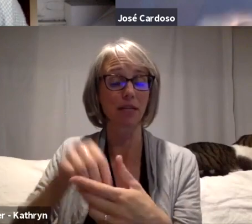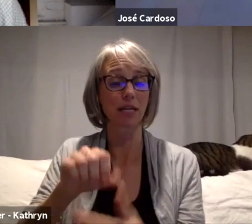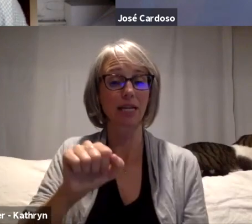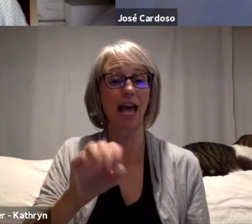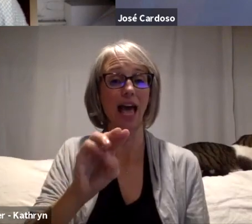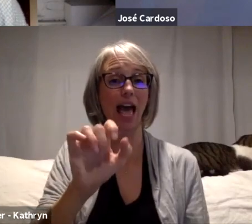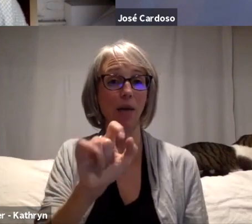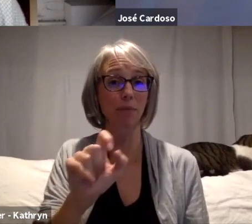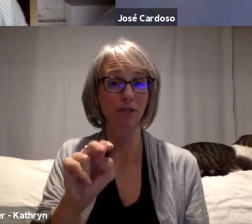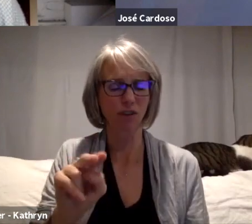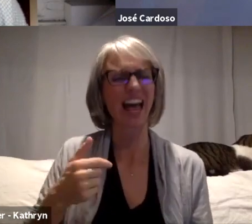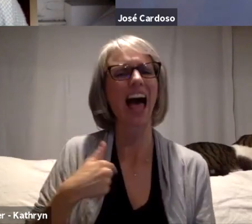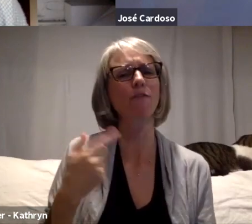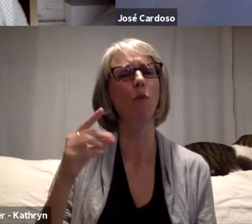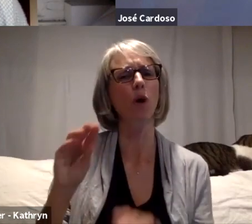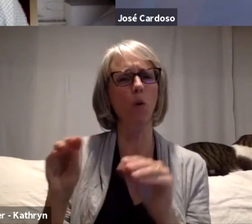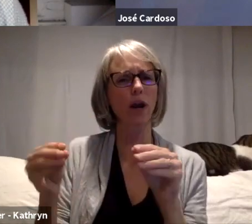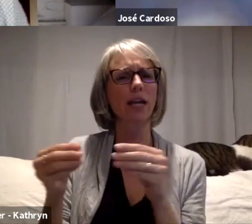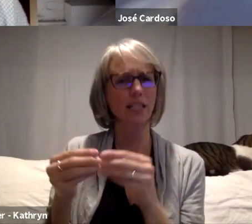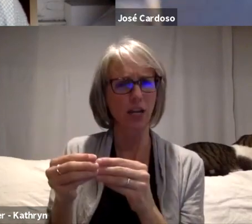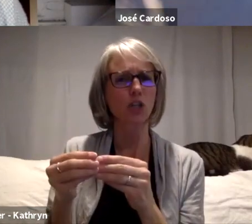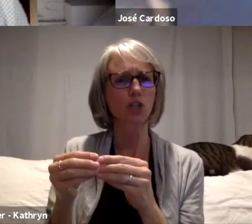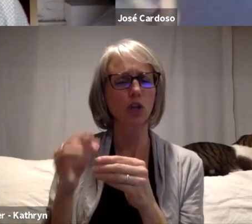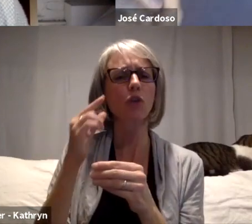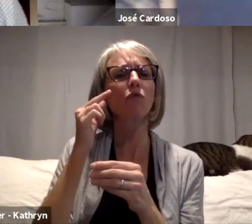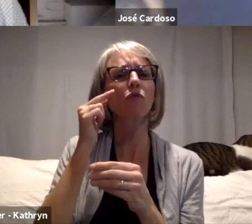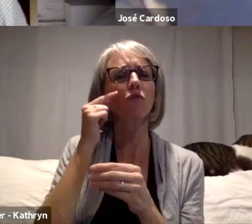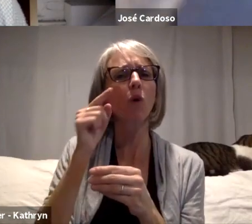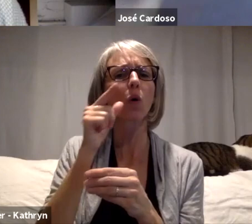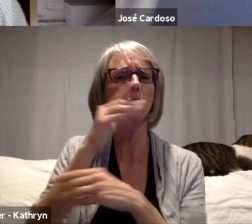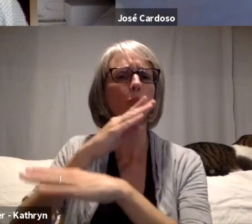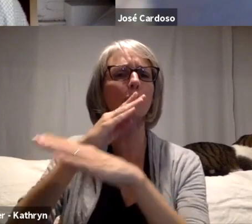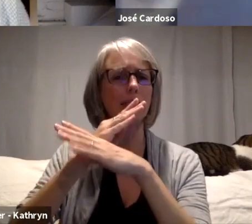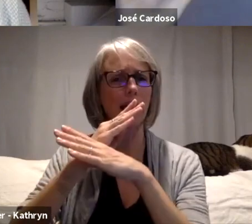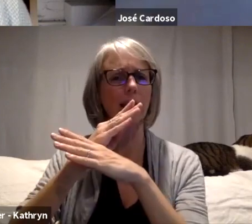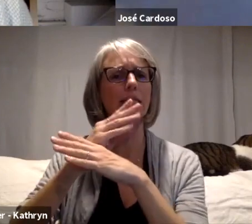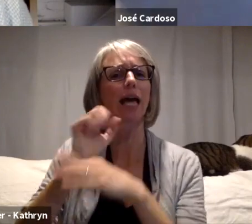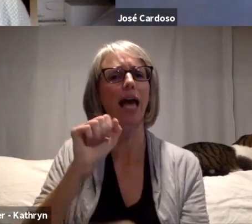in Ecuador people and also in the film social networks we will be informing all the time.